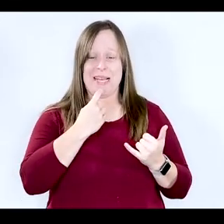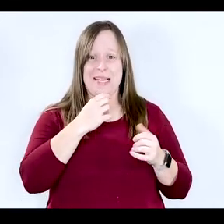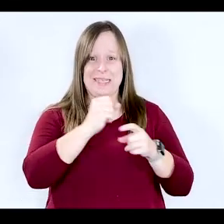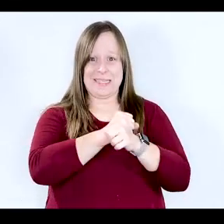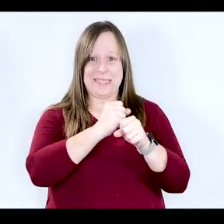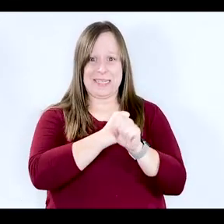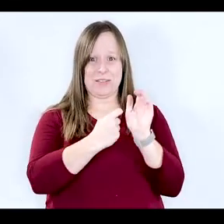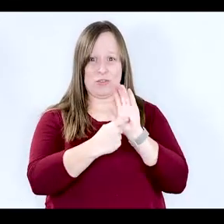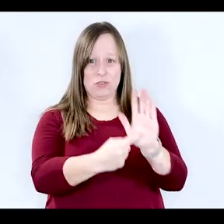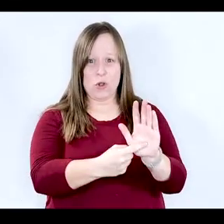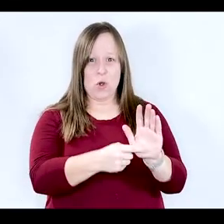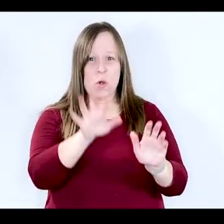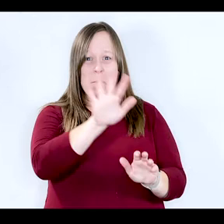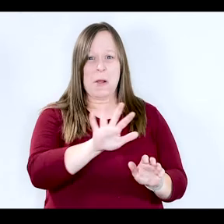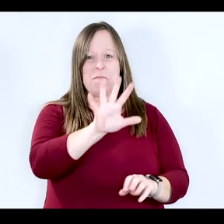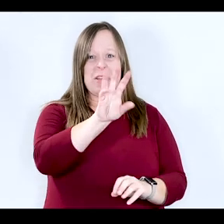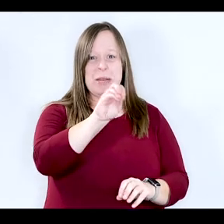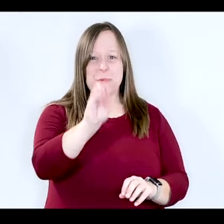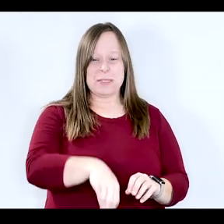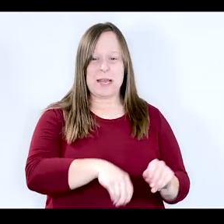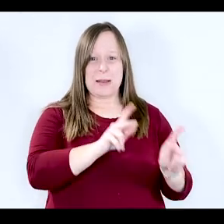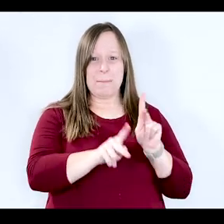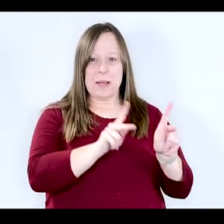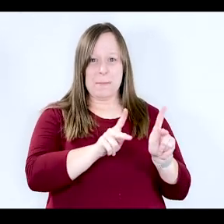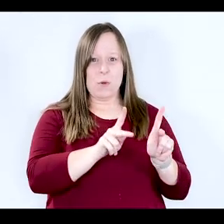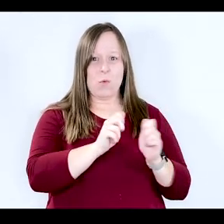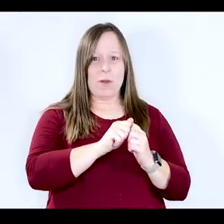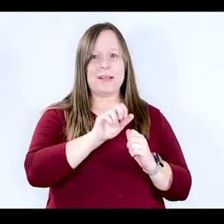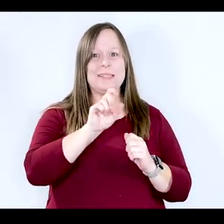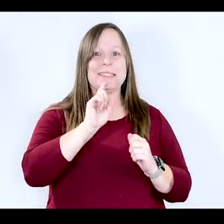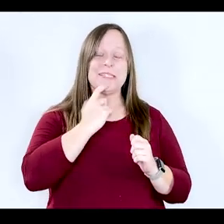statistics that are showing that roughly 50% of individuals with serious mental